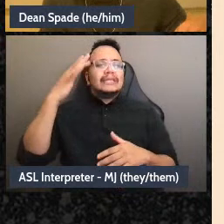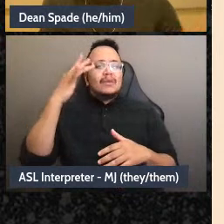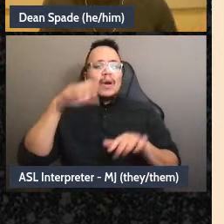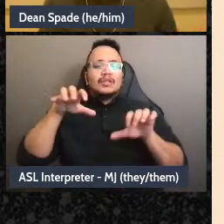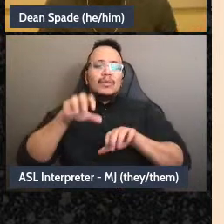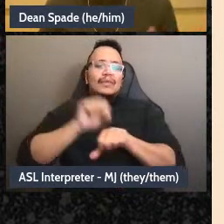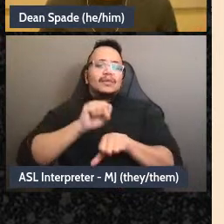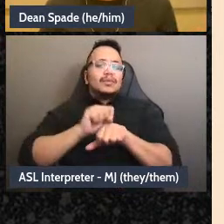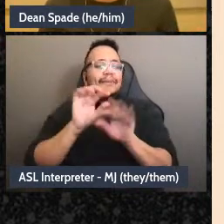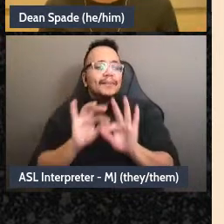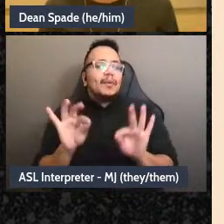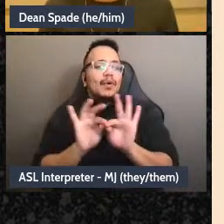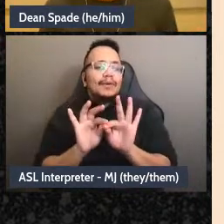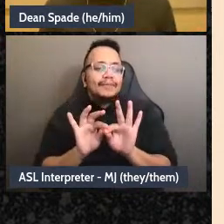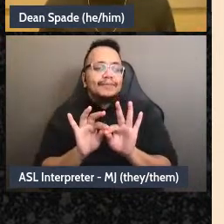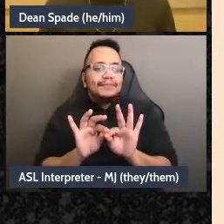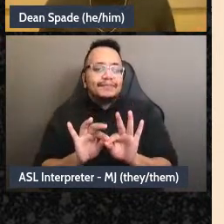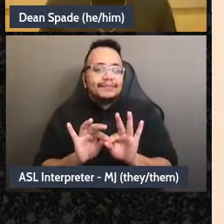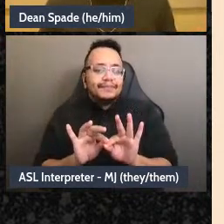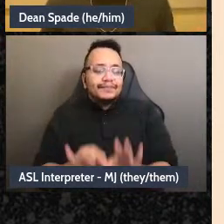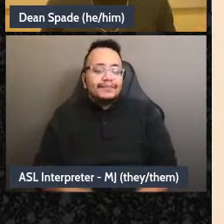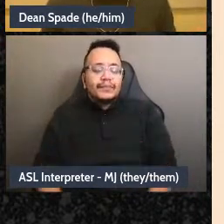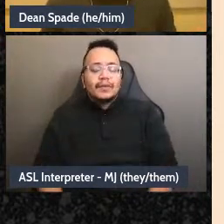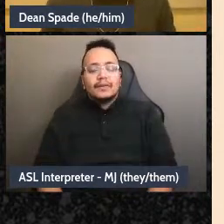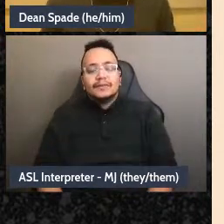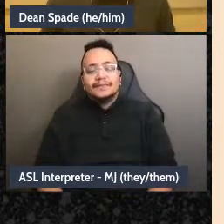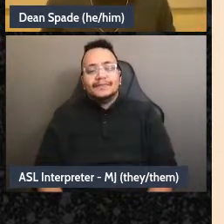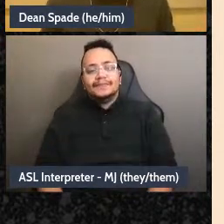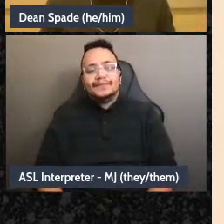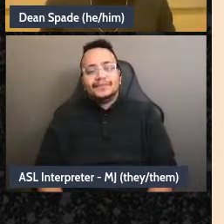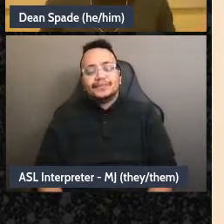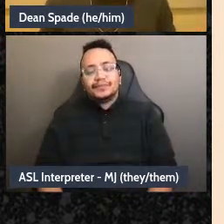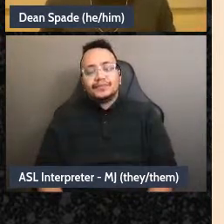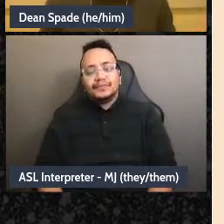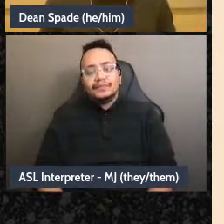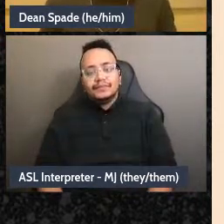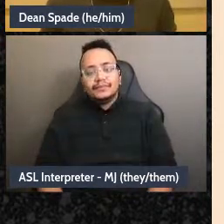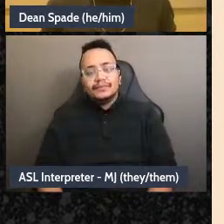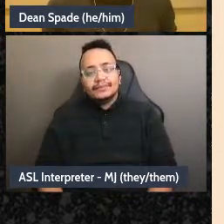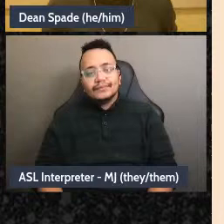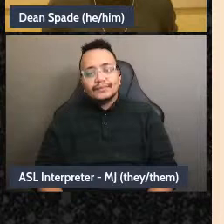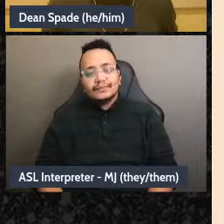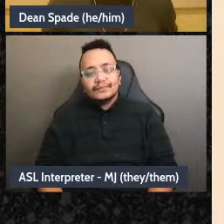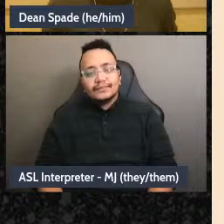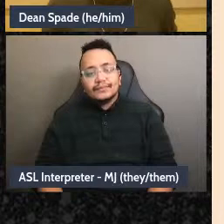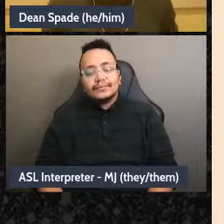groceries delivered if we do it this way-and, or someone's like “you know, uh, we’ll reach people